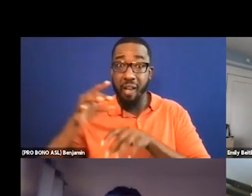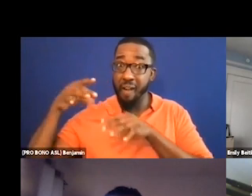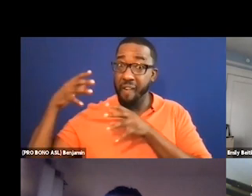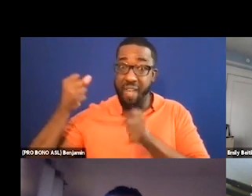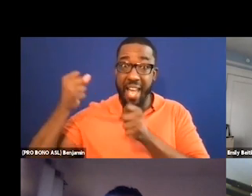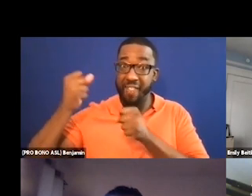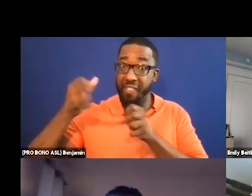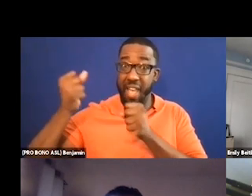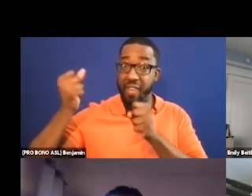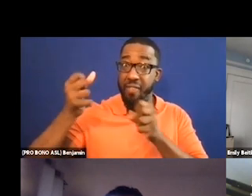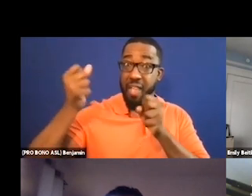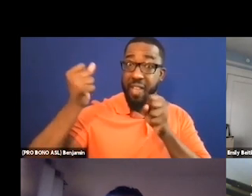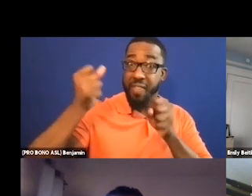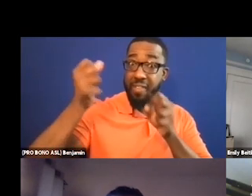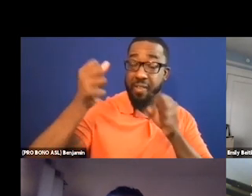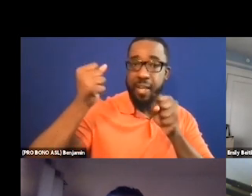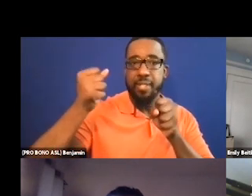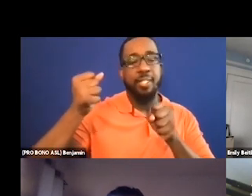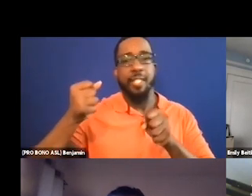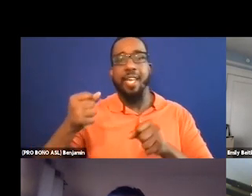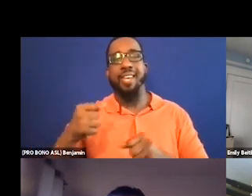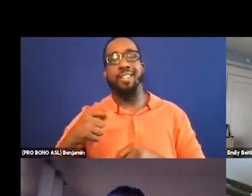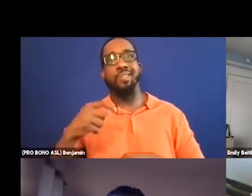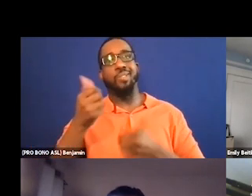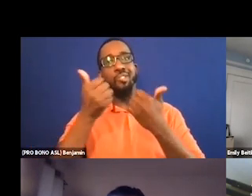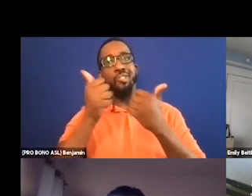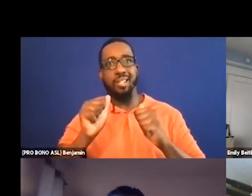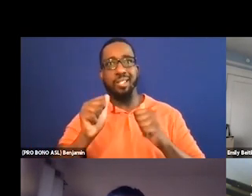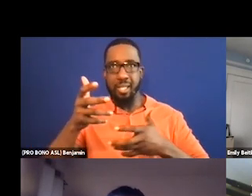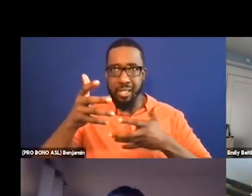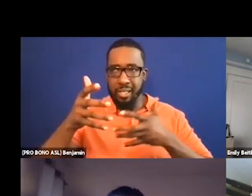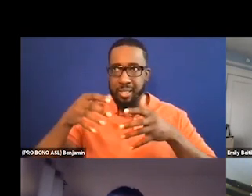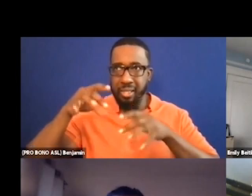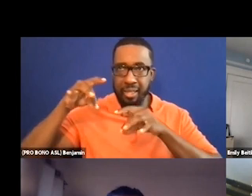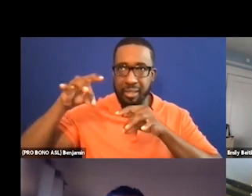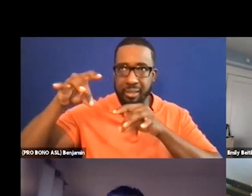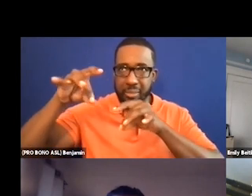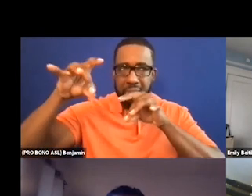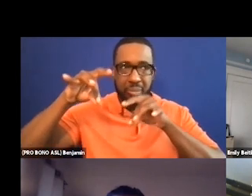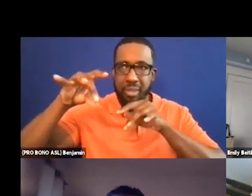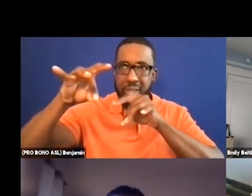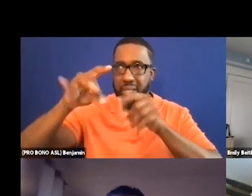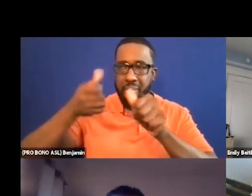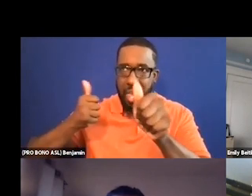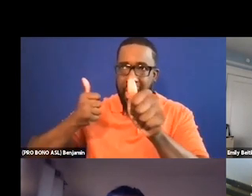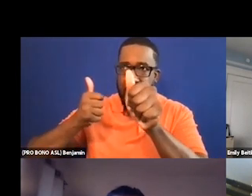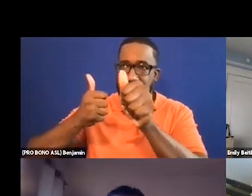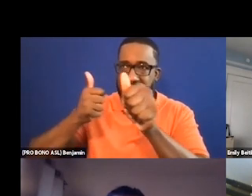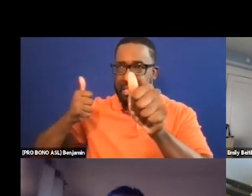And so you're just kind of trying to do the best that's possible. And that's where some of the strategies Thomas mentioned are so crucial, like --